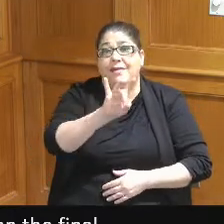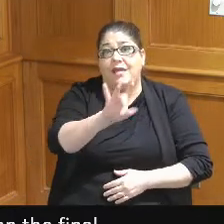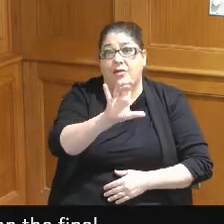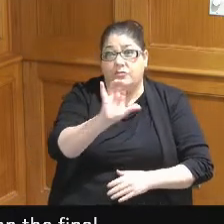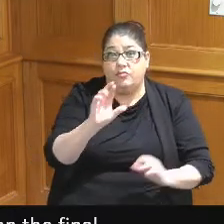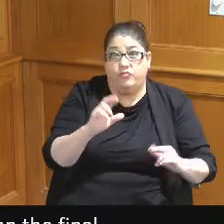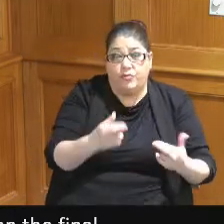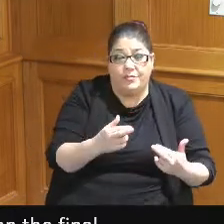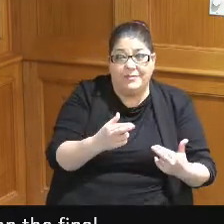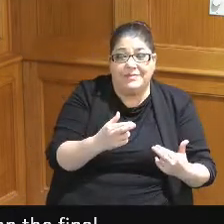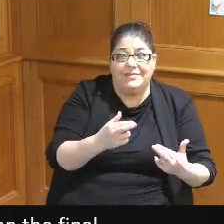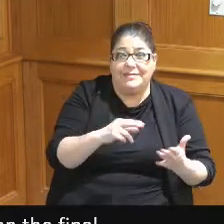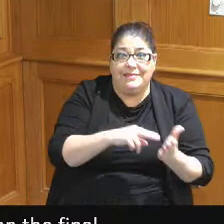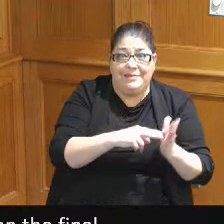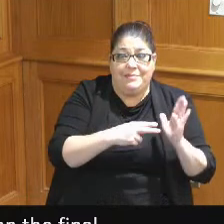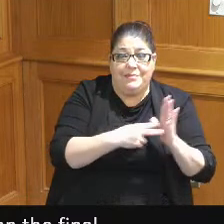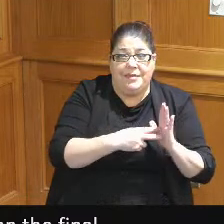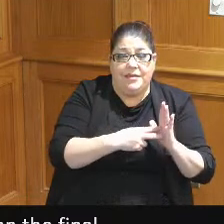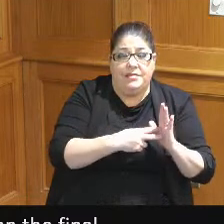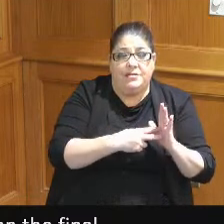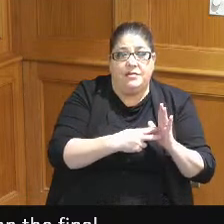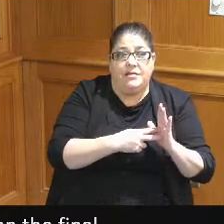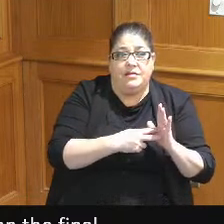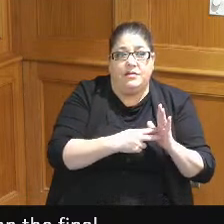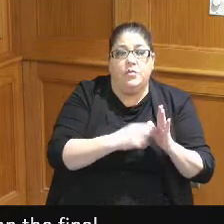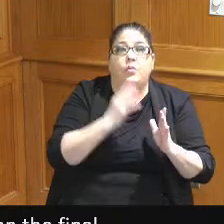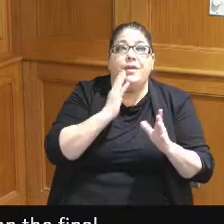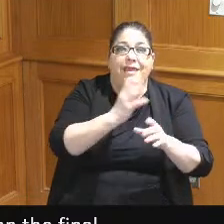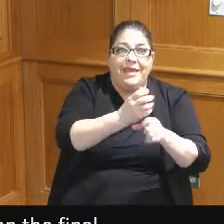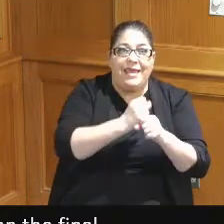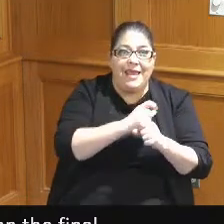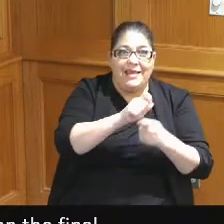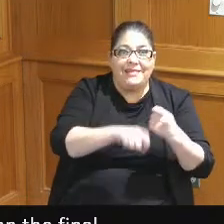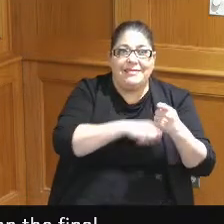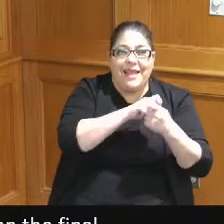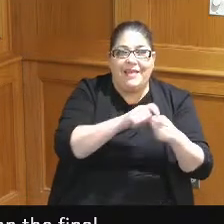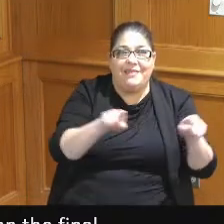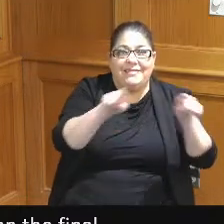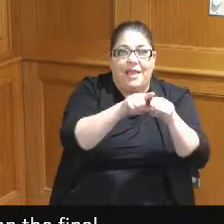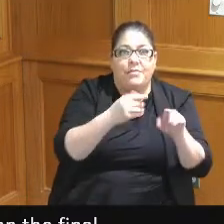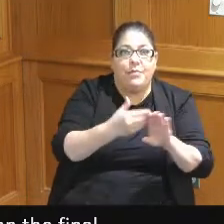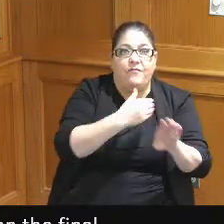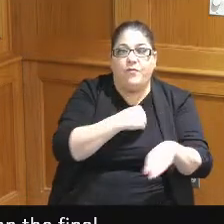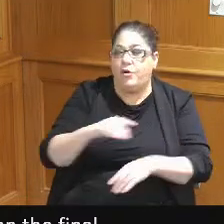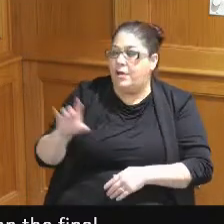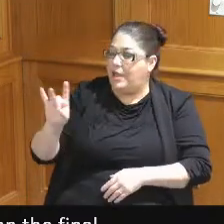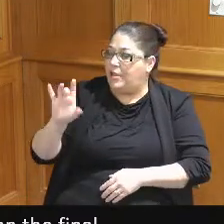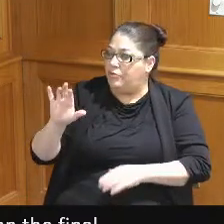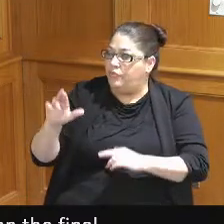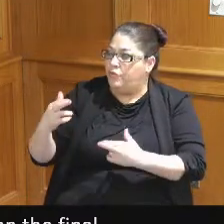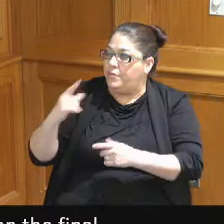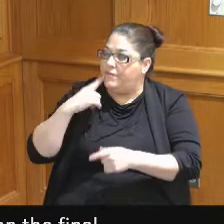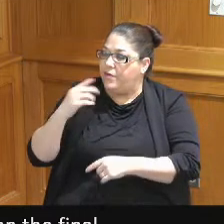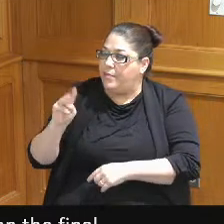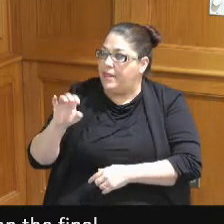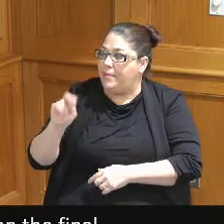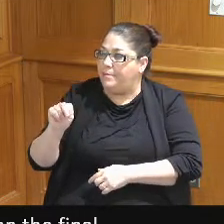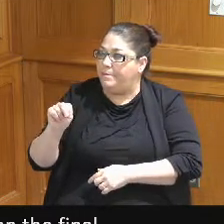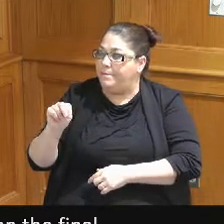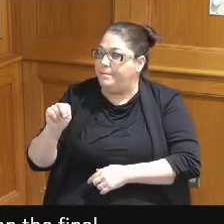it doesn't get us it gets us exactly where we were we lost 800 and we're replacing it with 800.